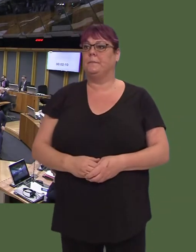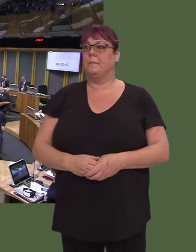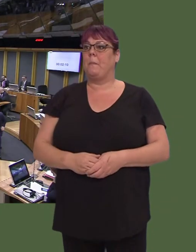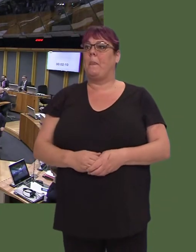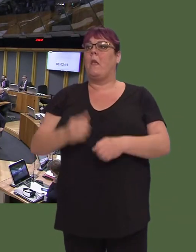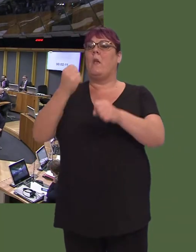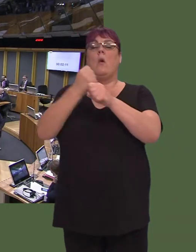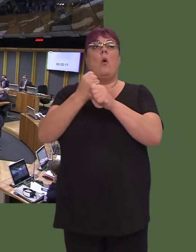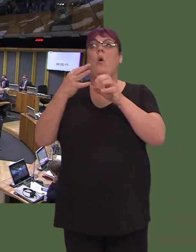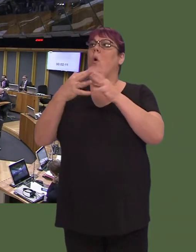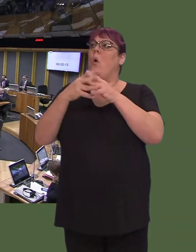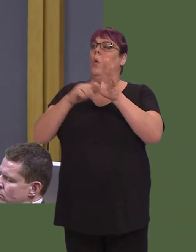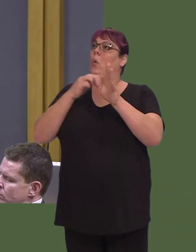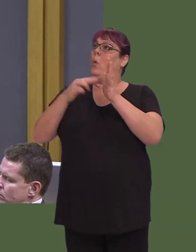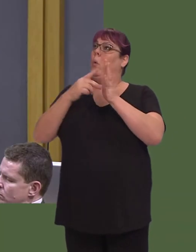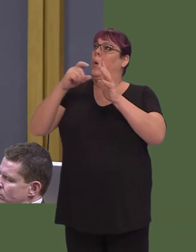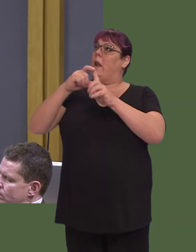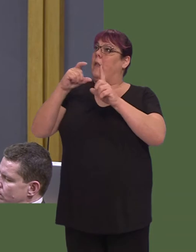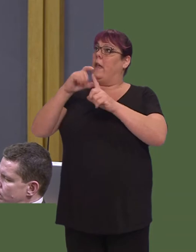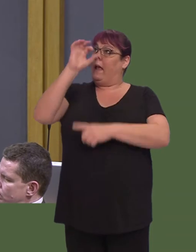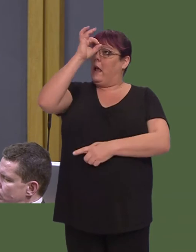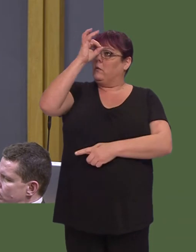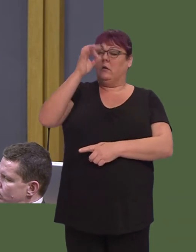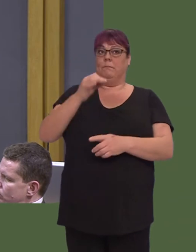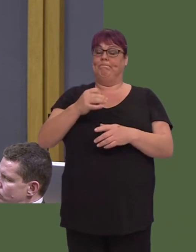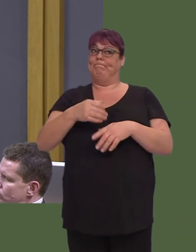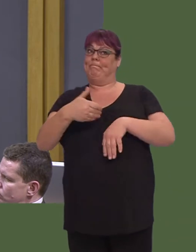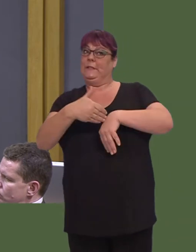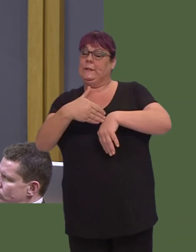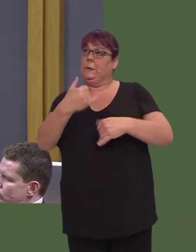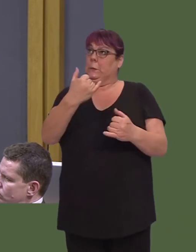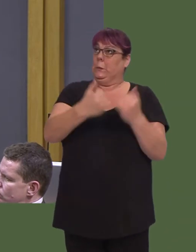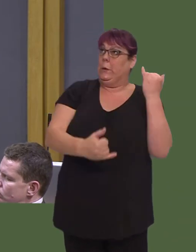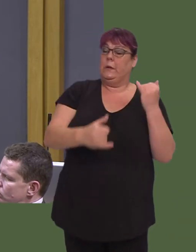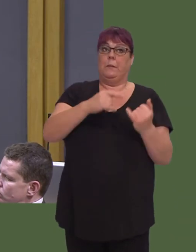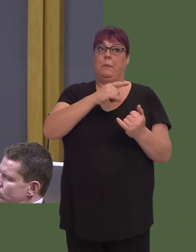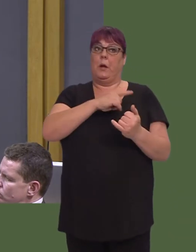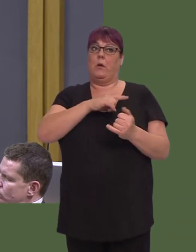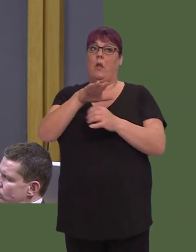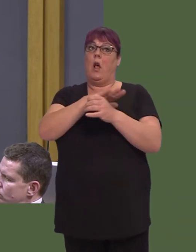yn sgil toriadau yn dilyn y setliad llywodraeth leol: toriad o hyd at £11 miliwn, a hynny